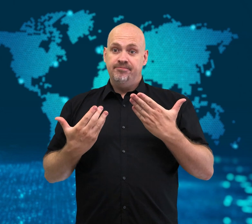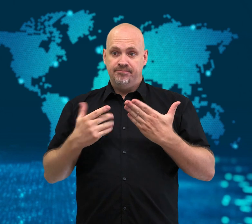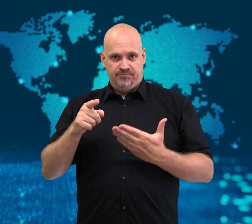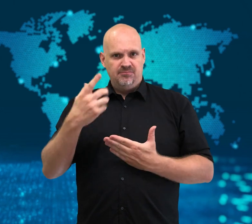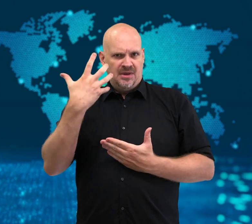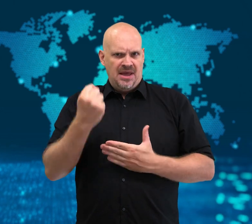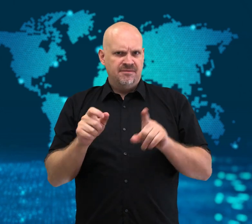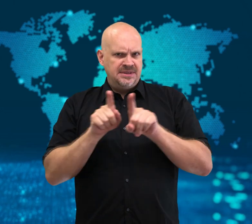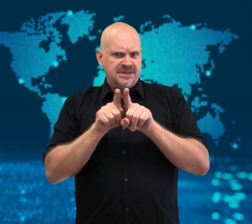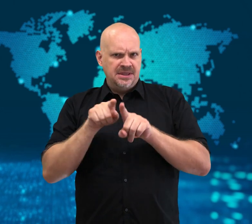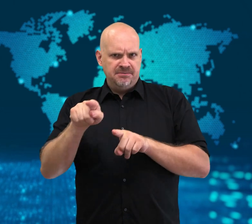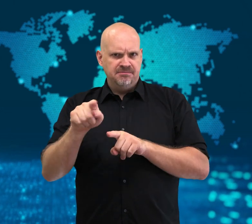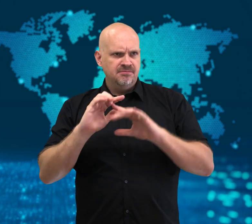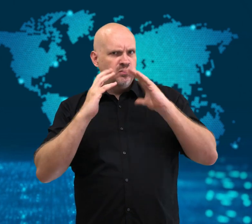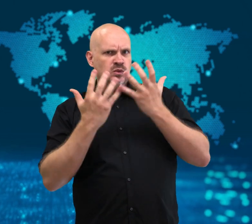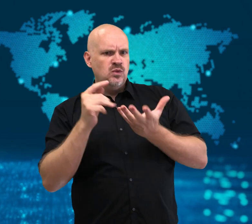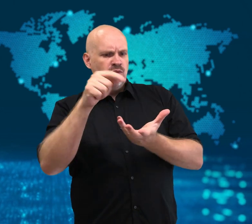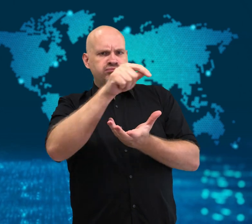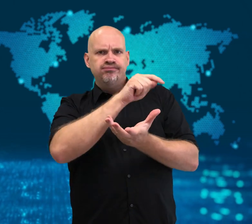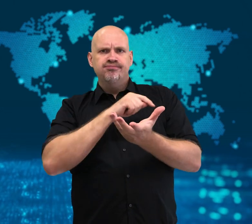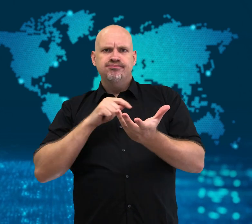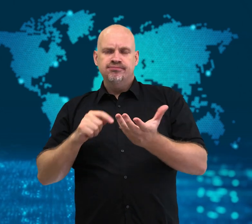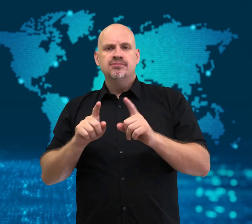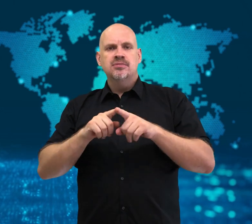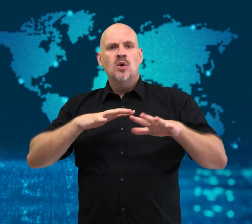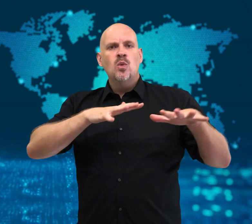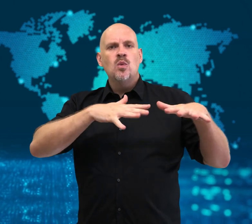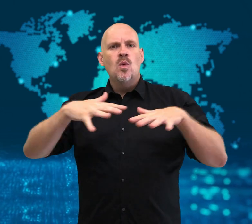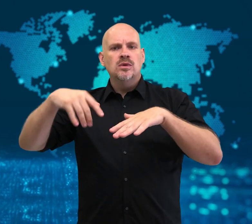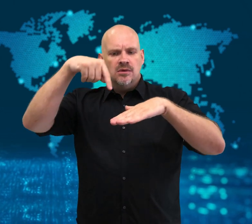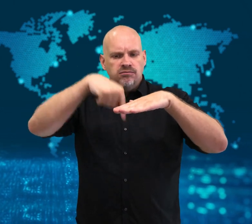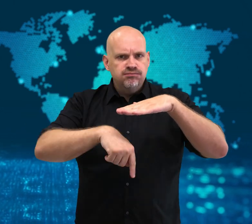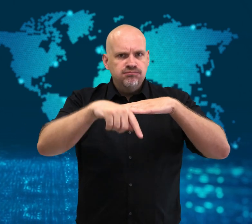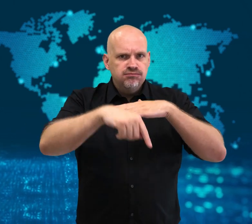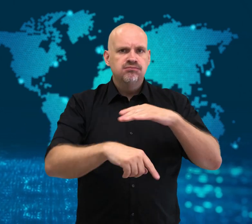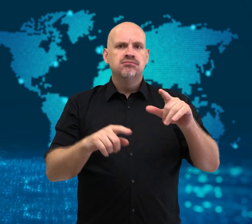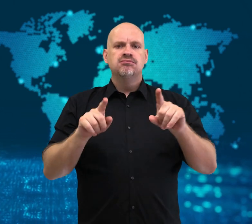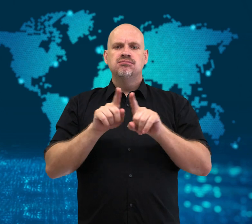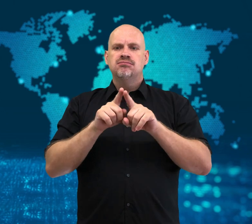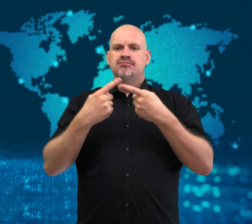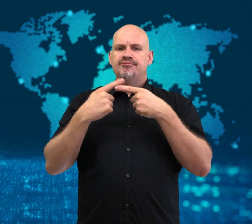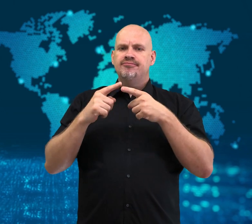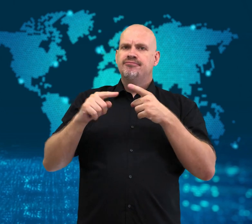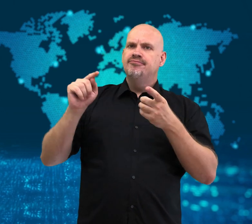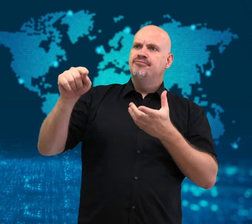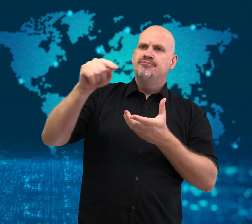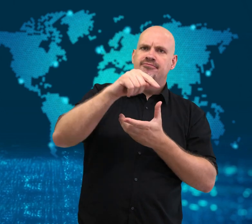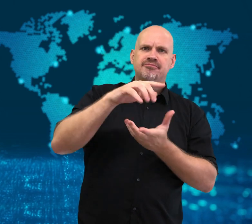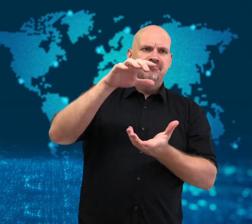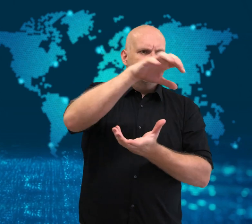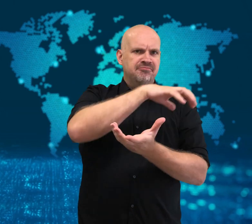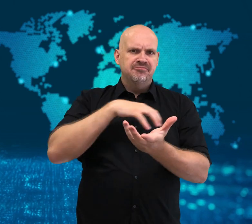they have a complete digestive tract including a mouth,